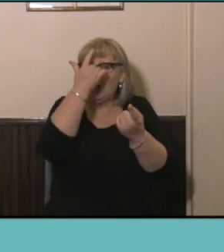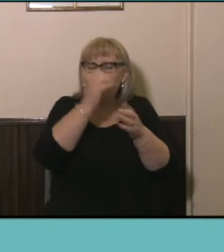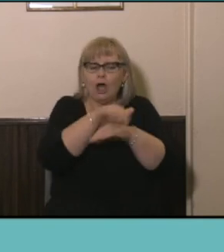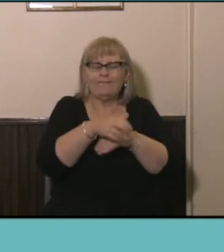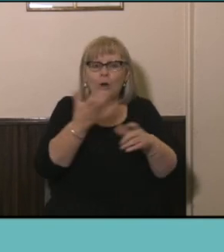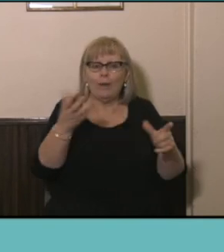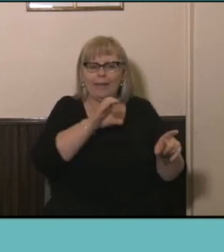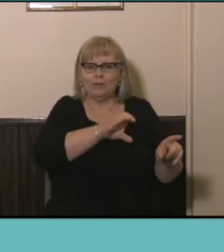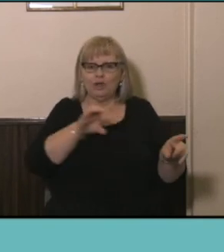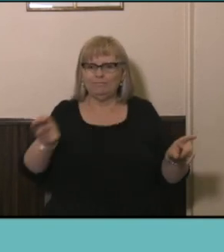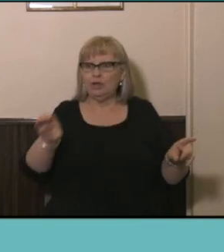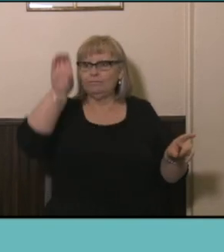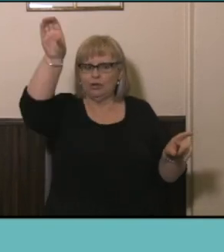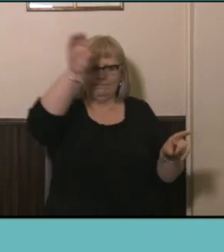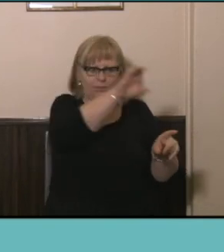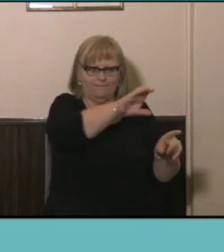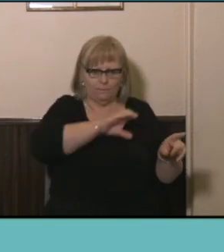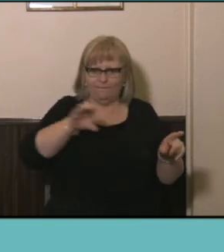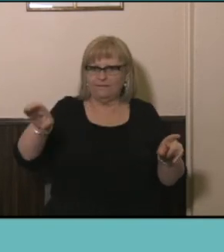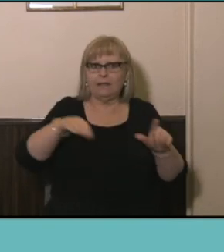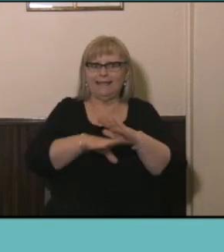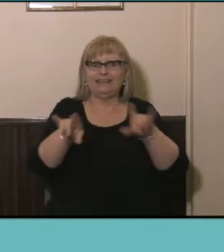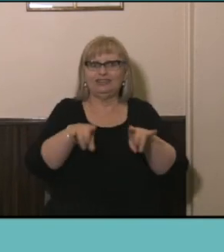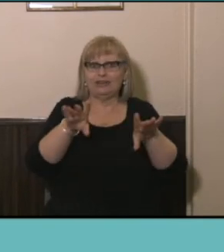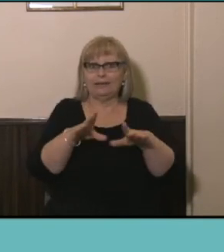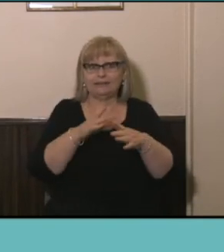Territory boundaries providing some really important information when it